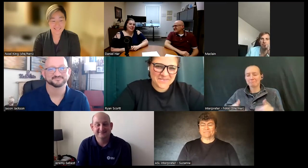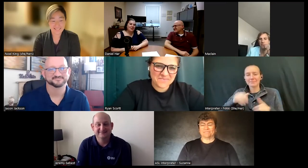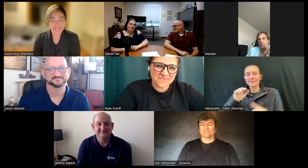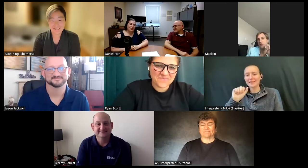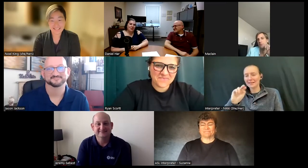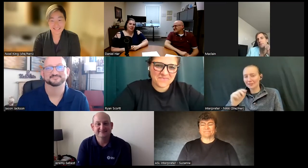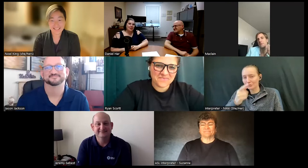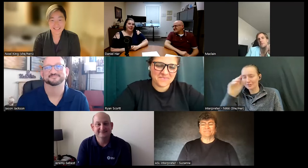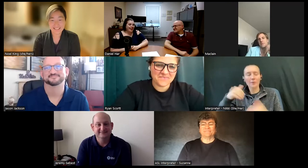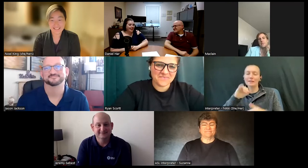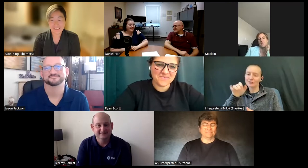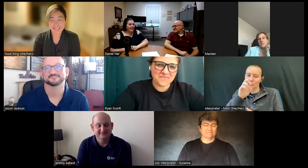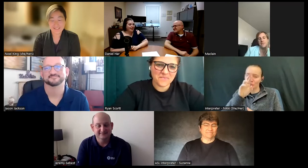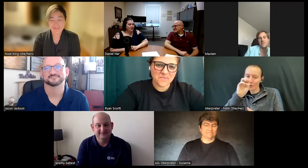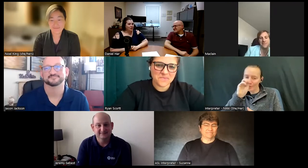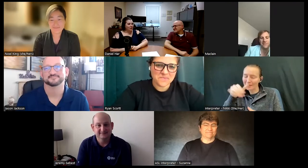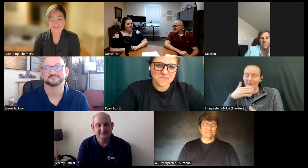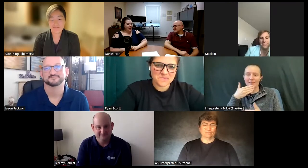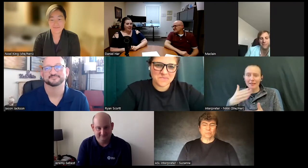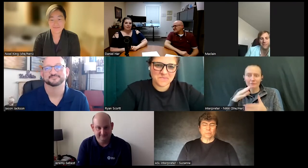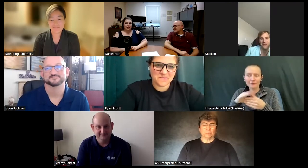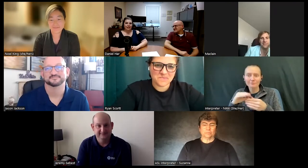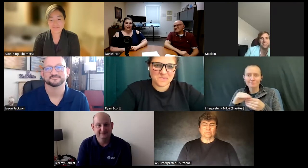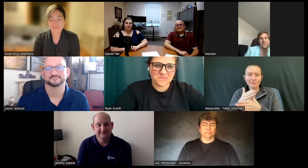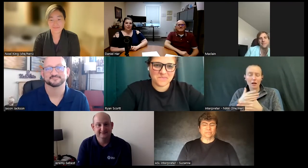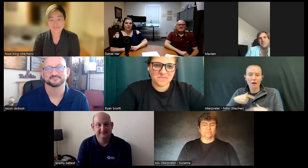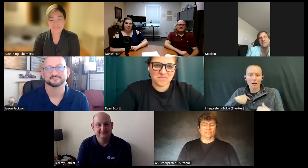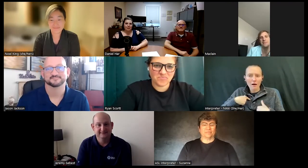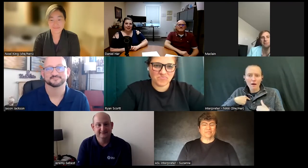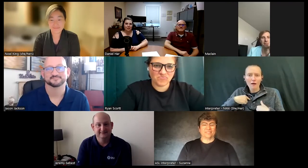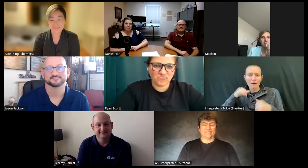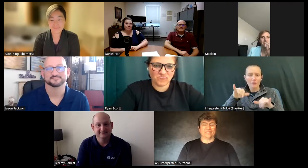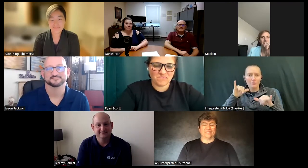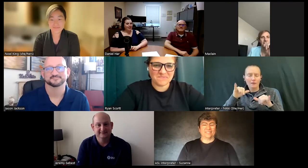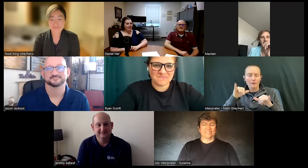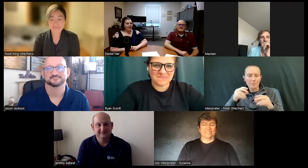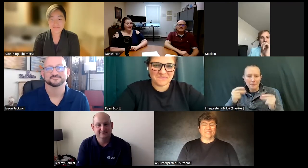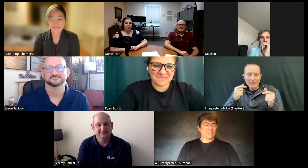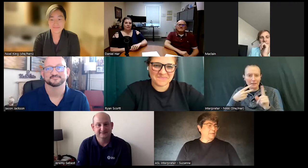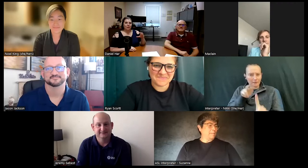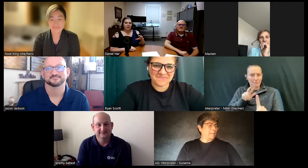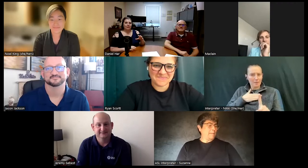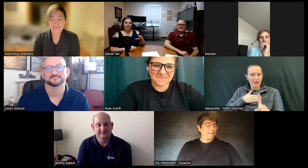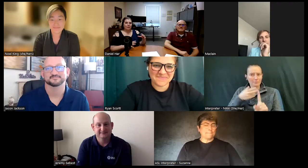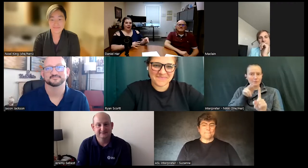you for sharing that story I gotta say I don't know that I immediately as a Voc Rehab counselor would have made the connection from going from graphic